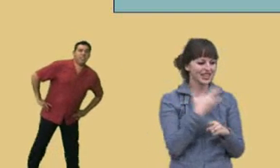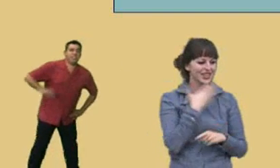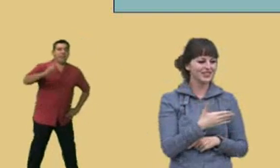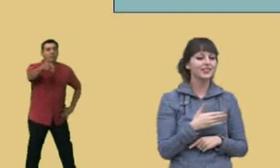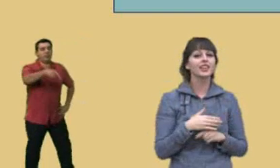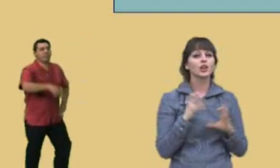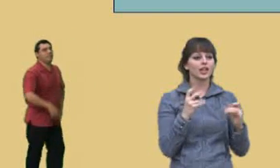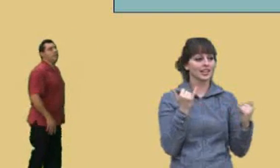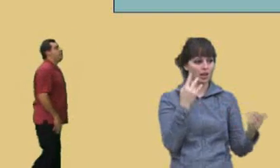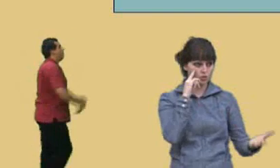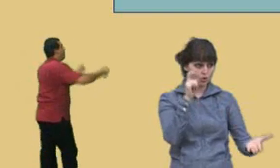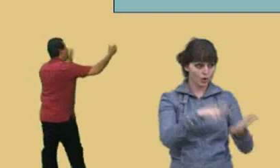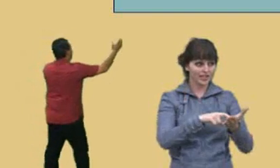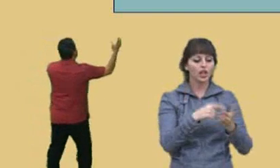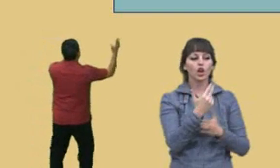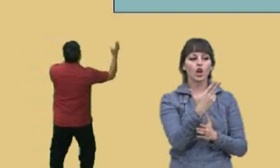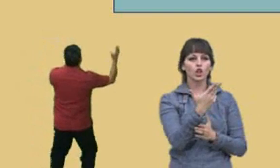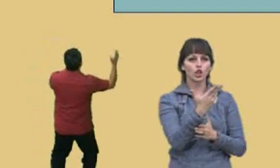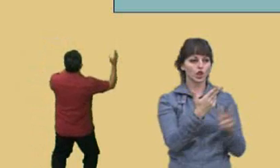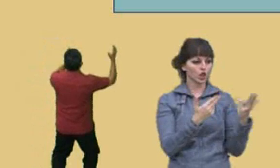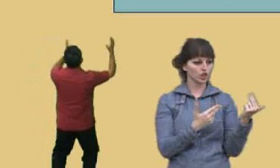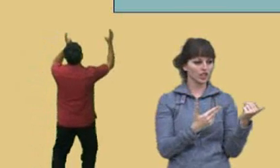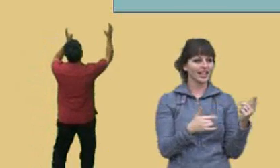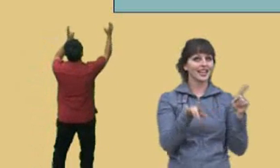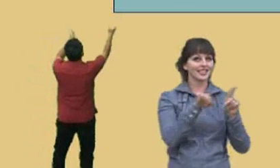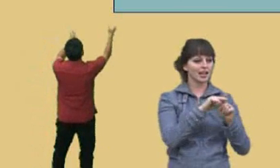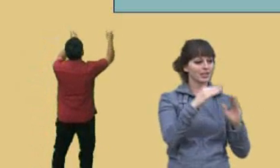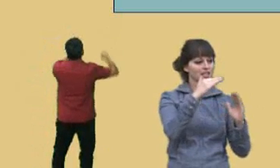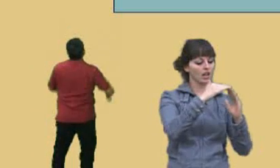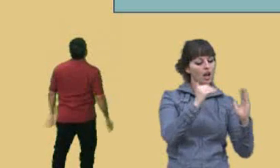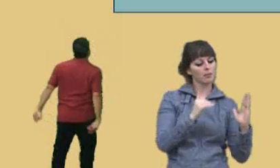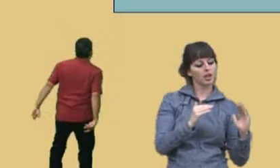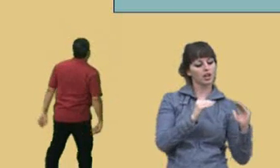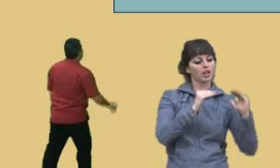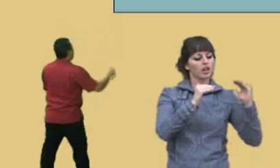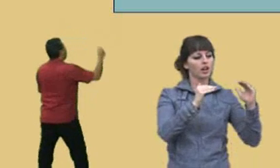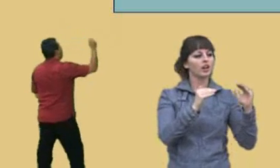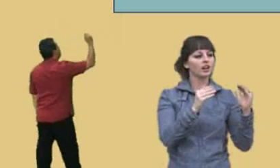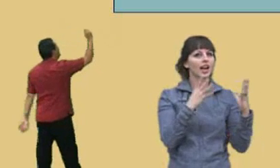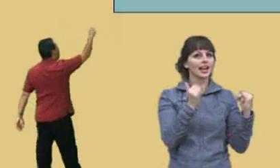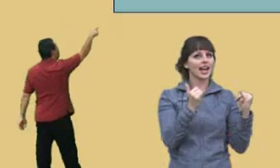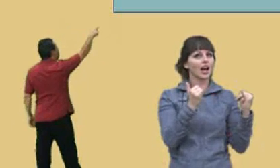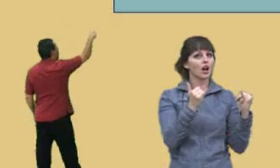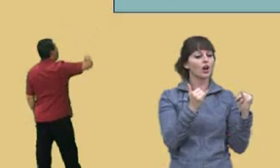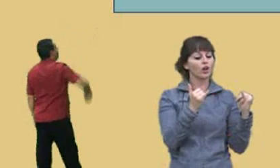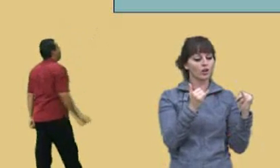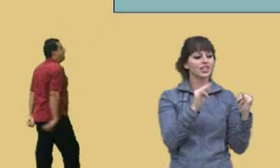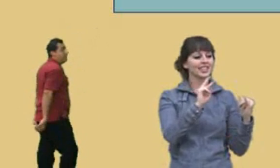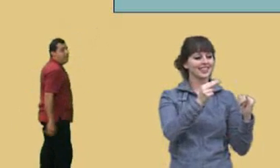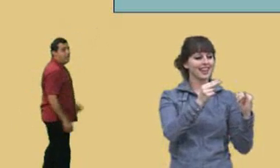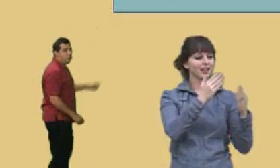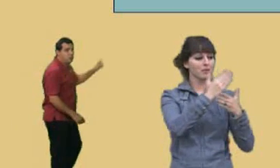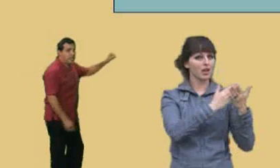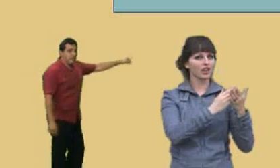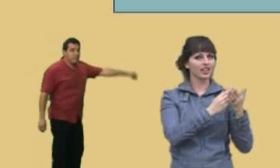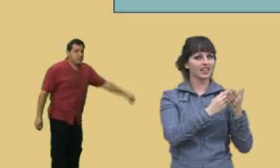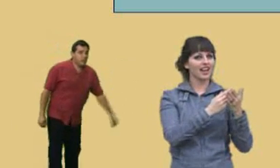Now, notice, 13 is the same as the top right there. Okay, now we're up to the next step, okay. Now what was that length, Charlie?